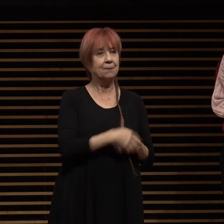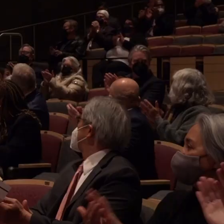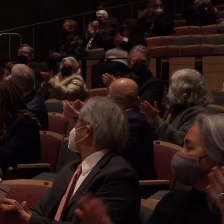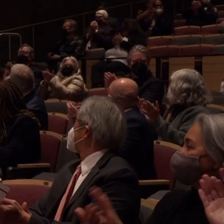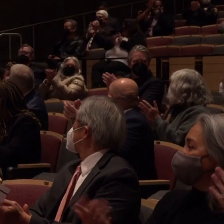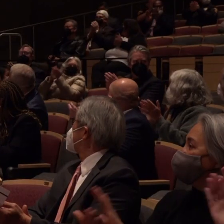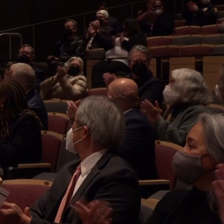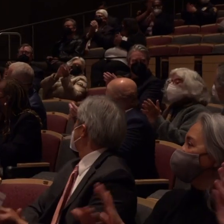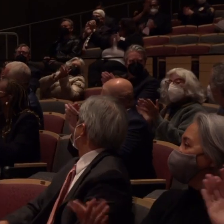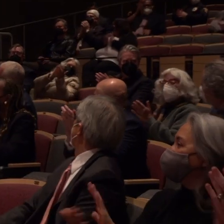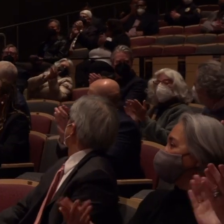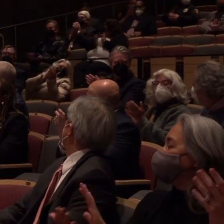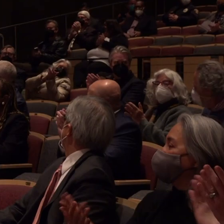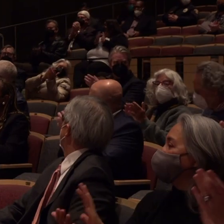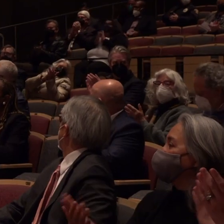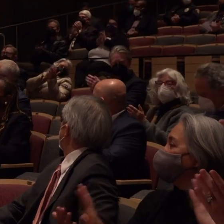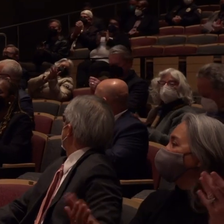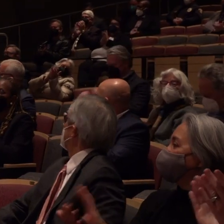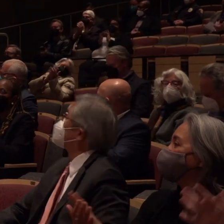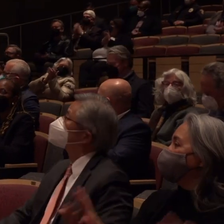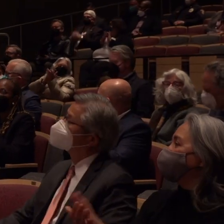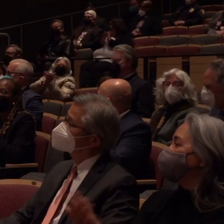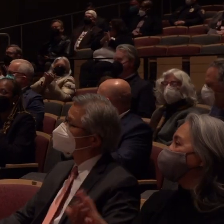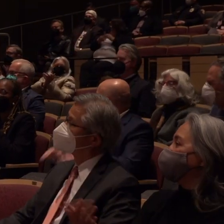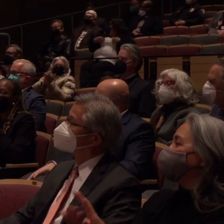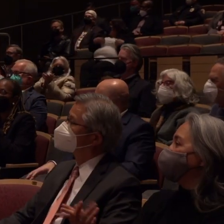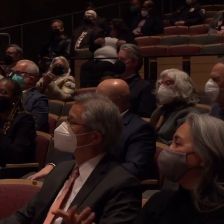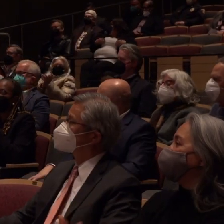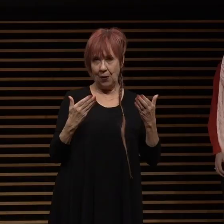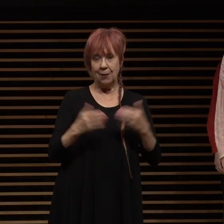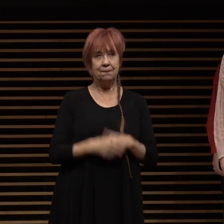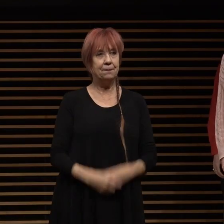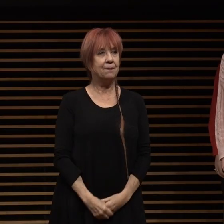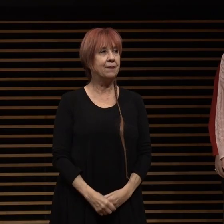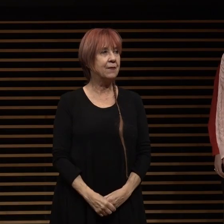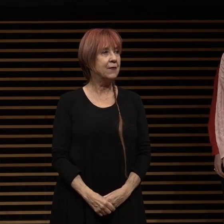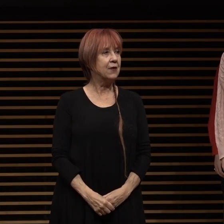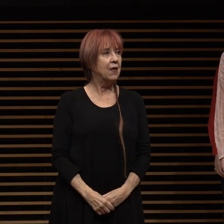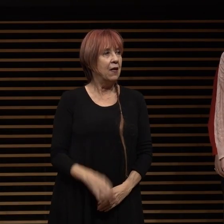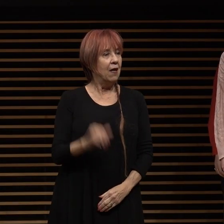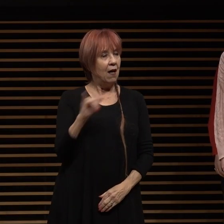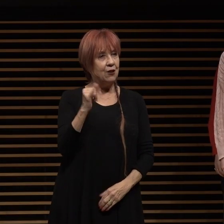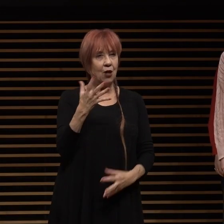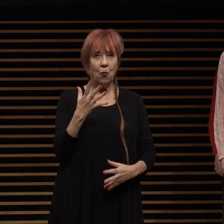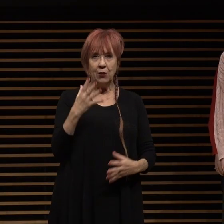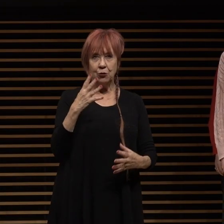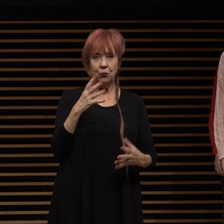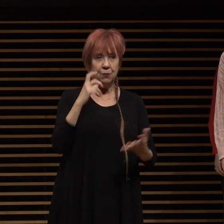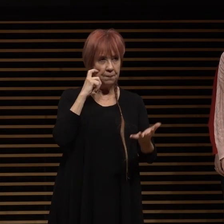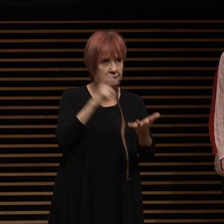ann marie welcome